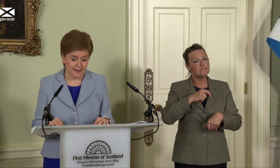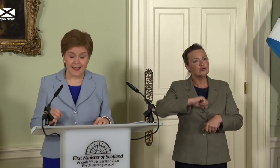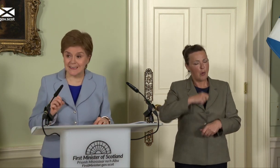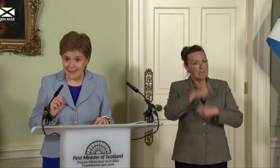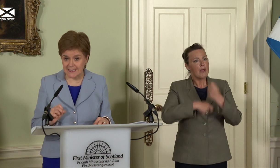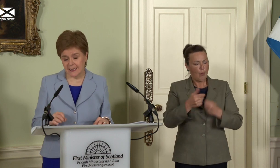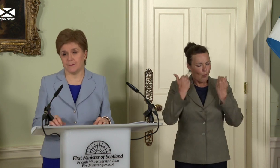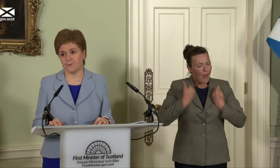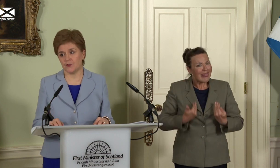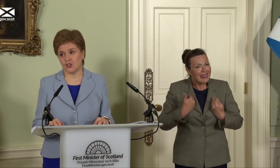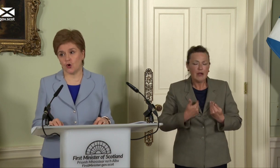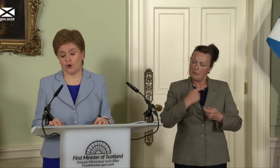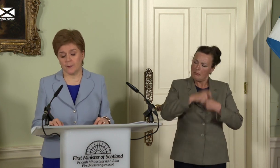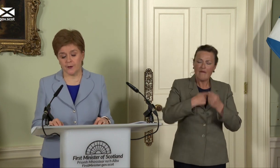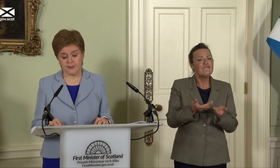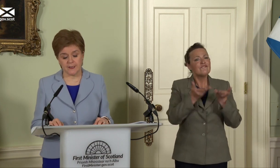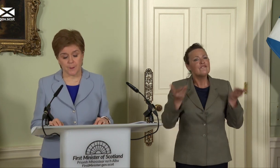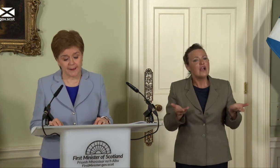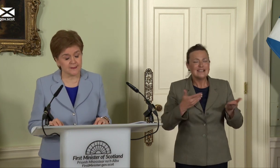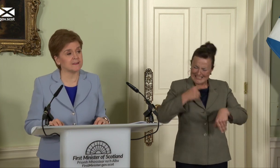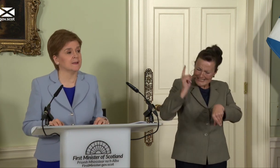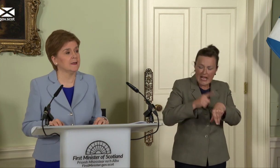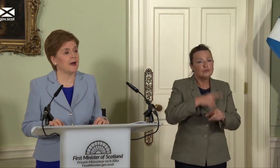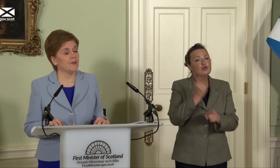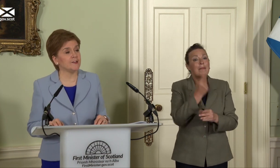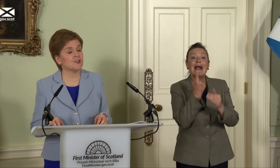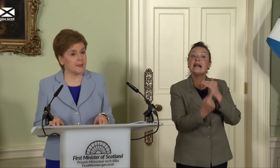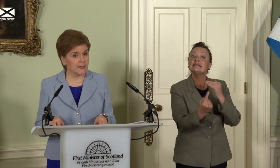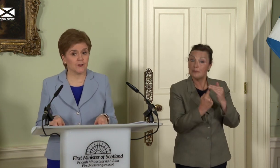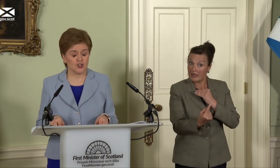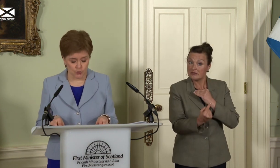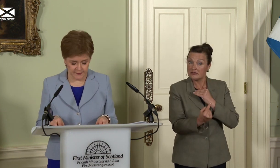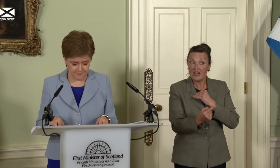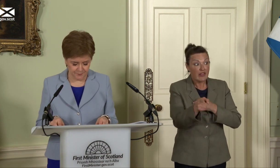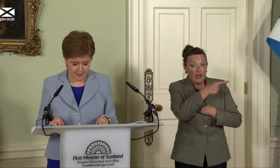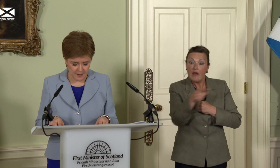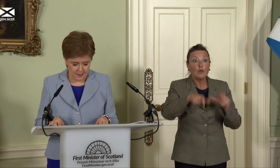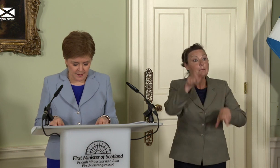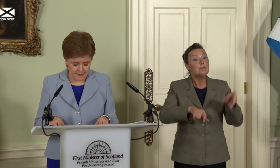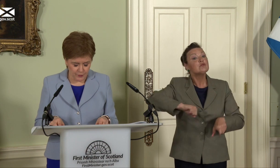It is time to talk about independence, and then to make the choice.